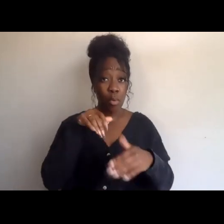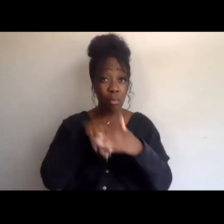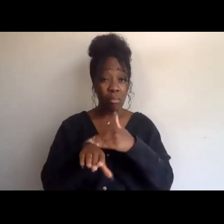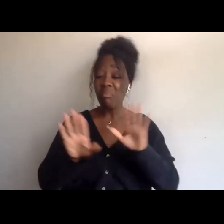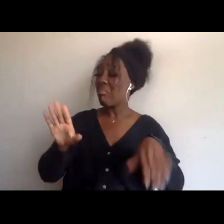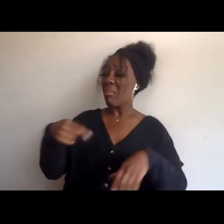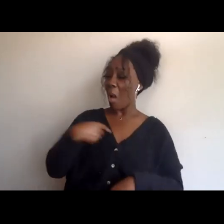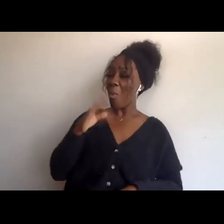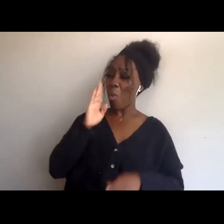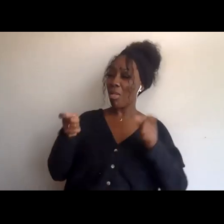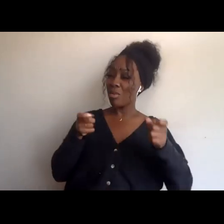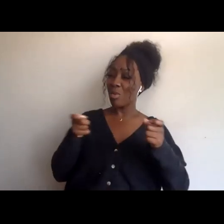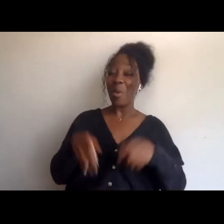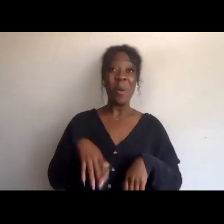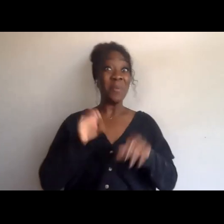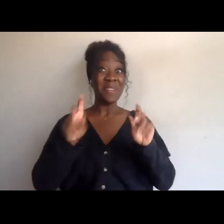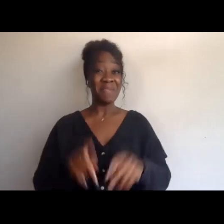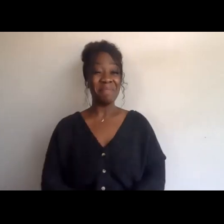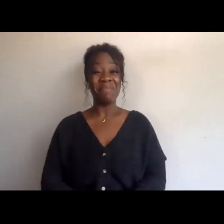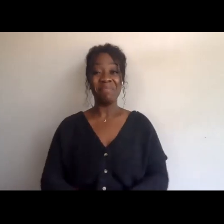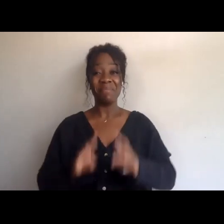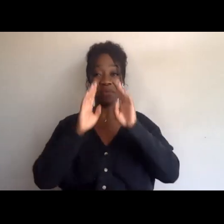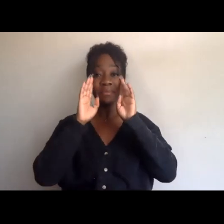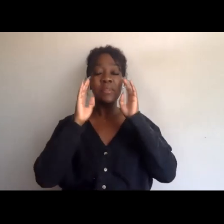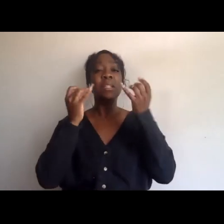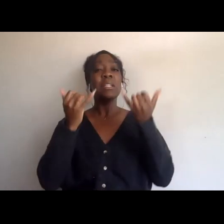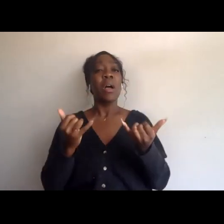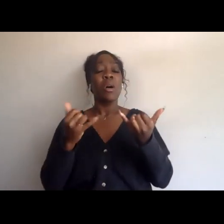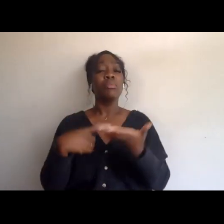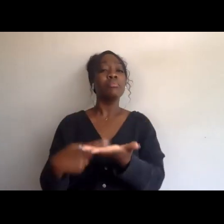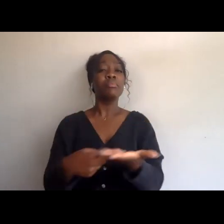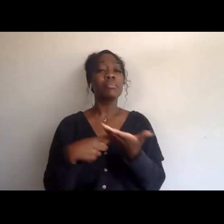Okay, so yeah, when we're talking about Palestine, right?